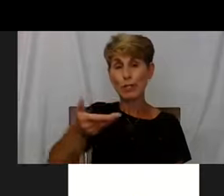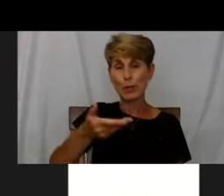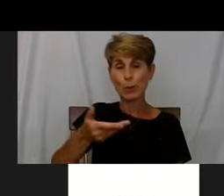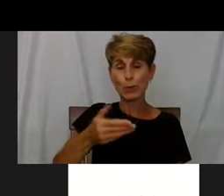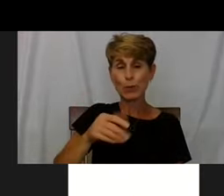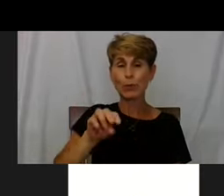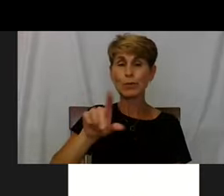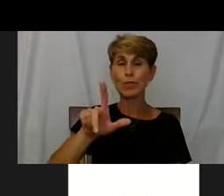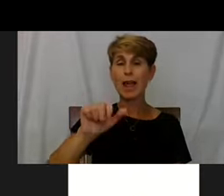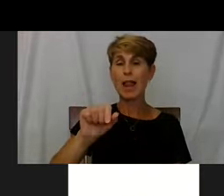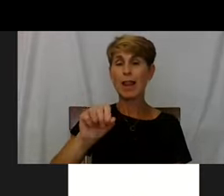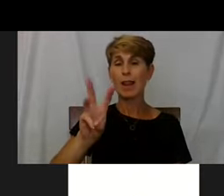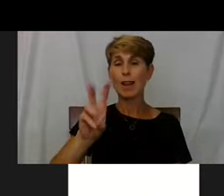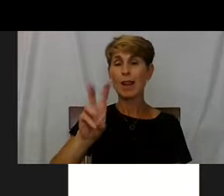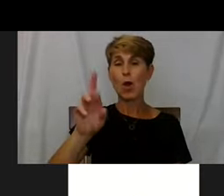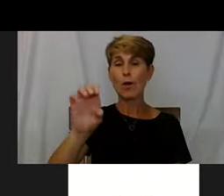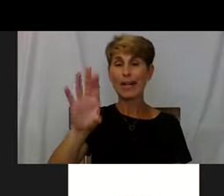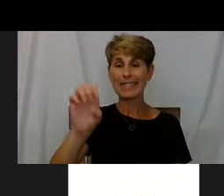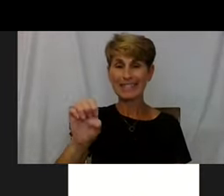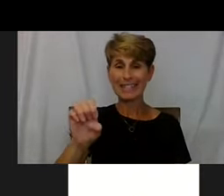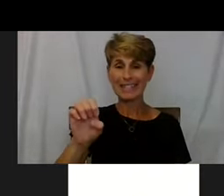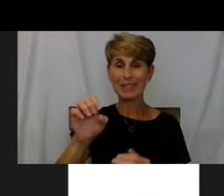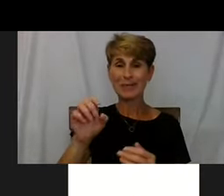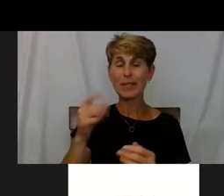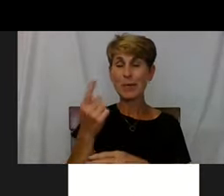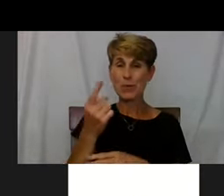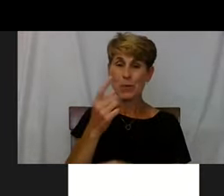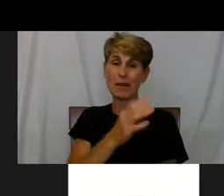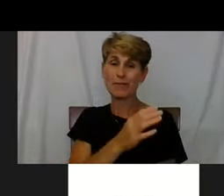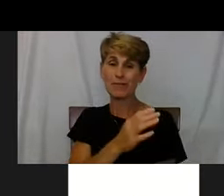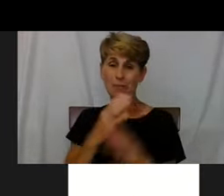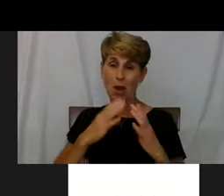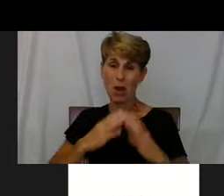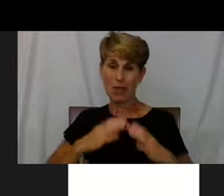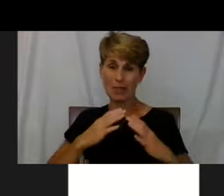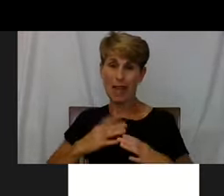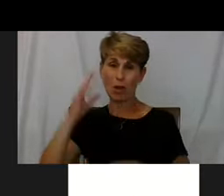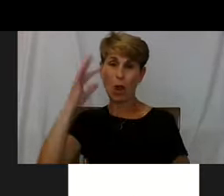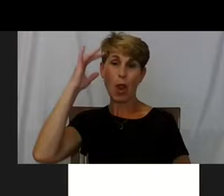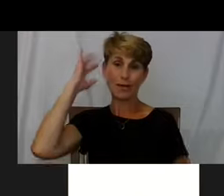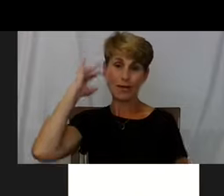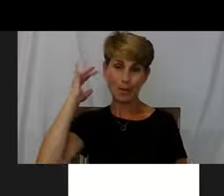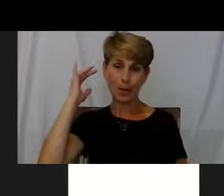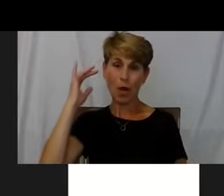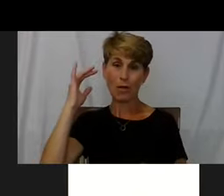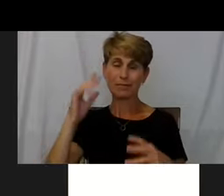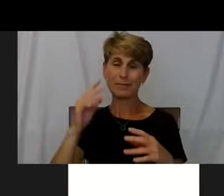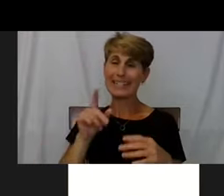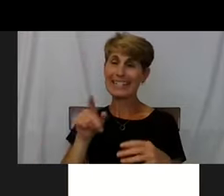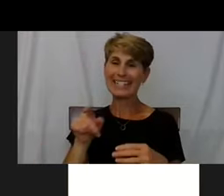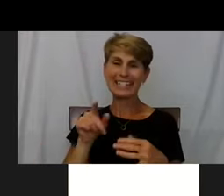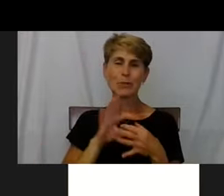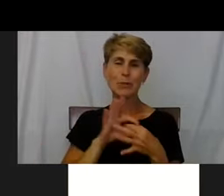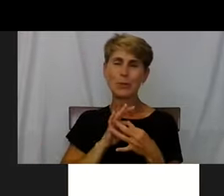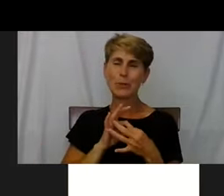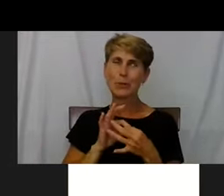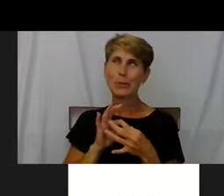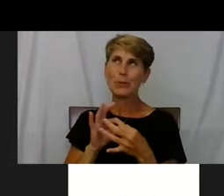Lawrence was one of our clients a long time ago and he's very close to my heart too, Lawrence.